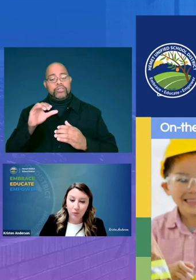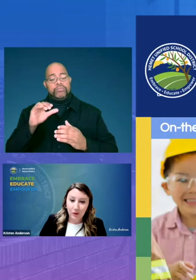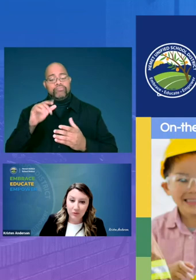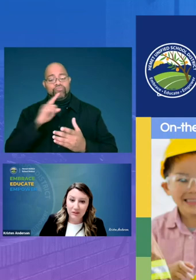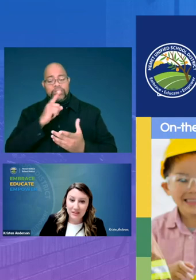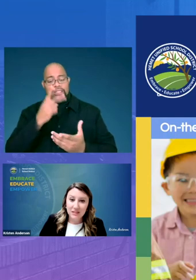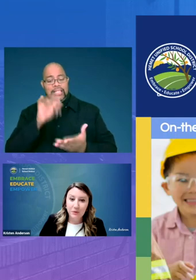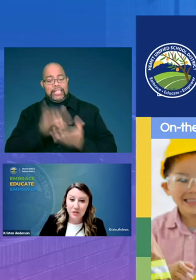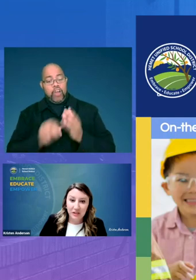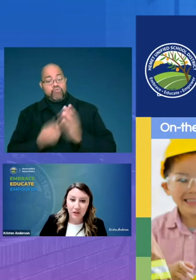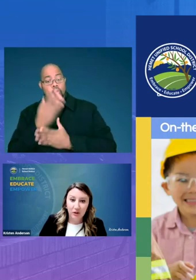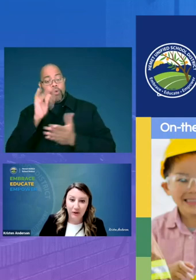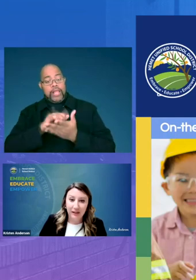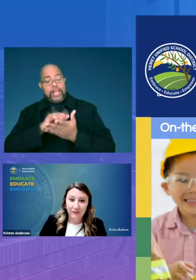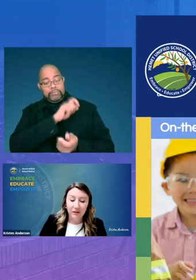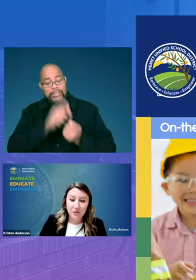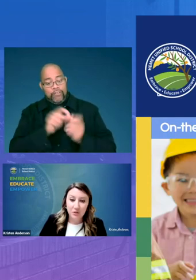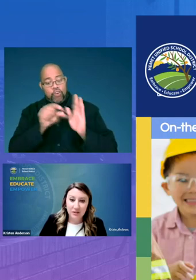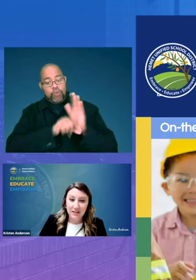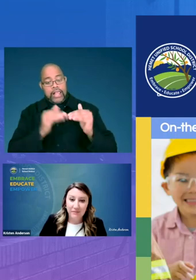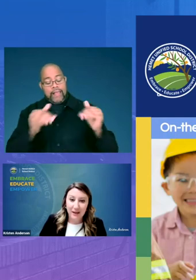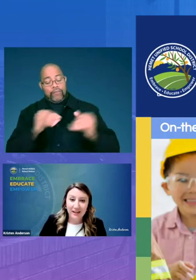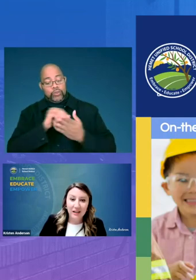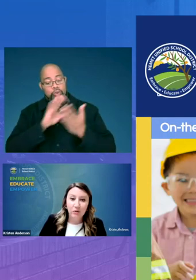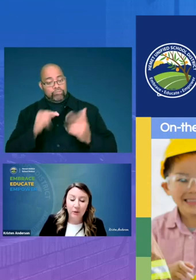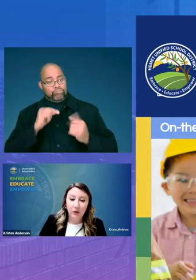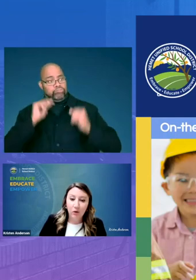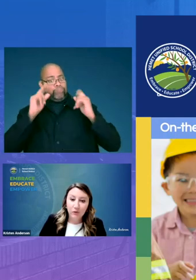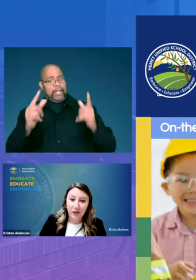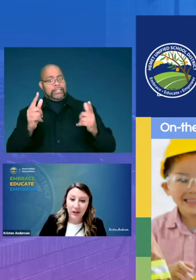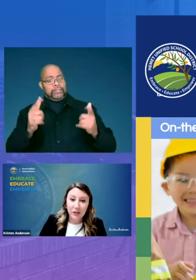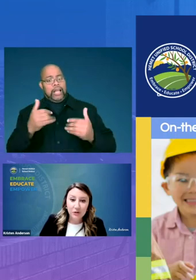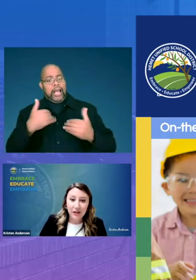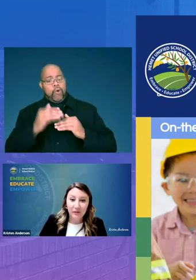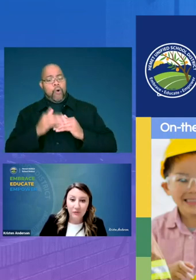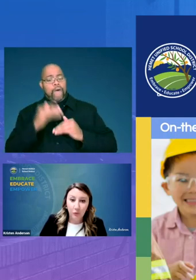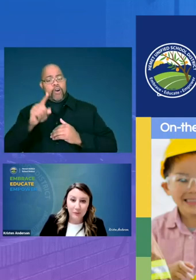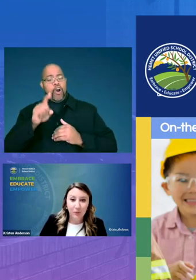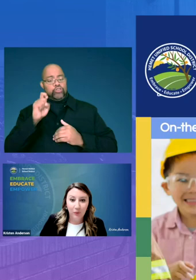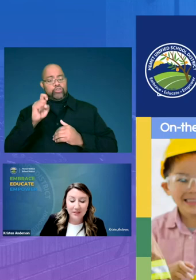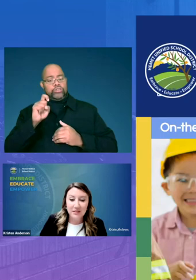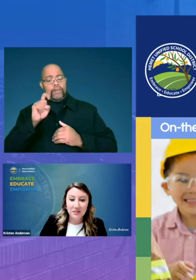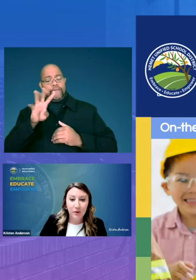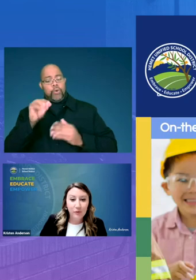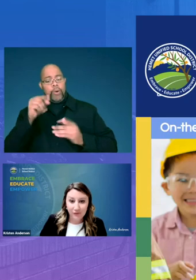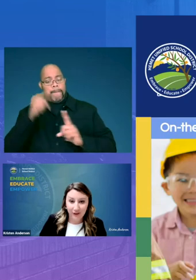growth this particular grade level of students have made in growing over 140 points so far